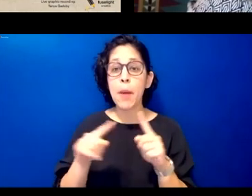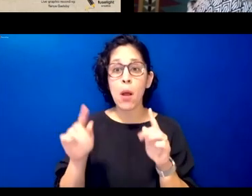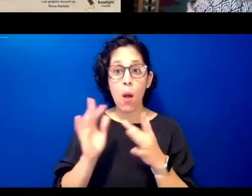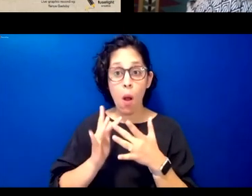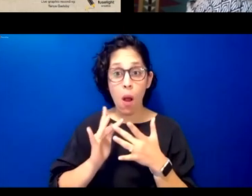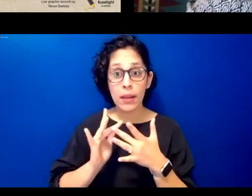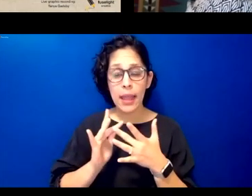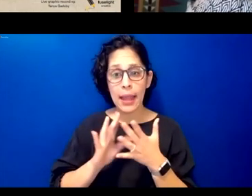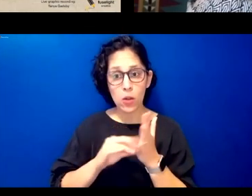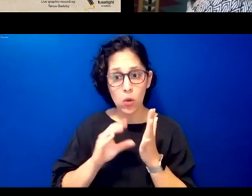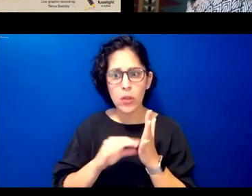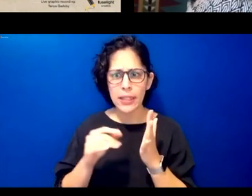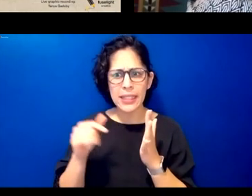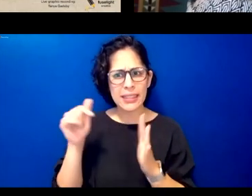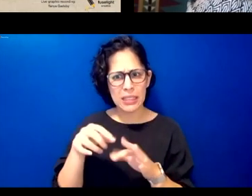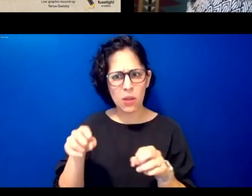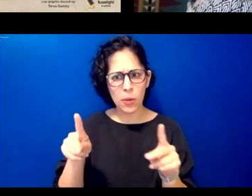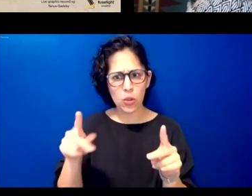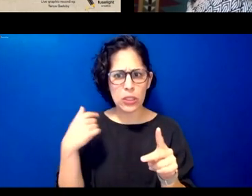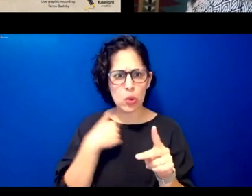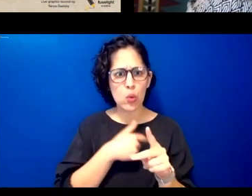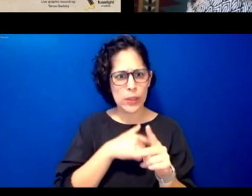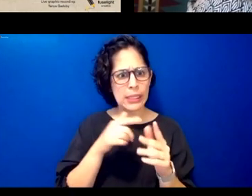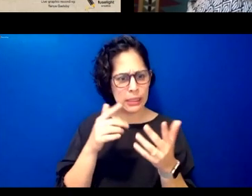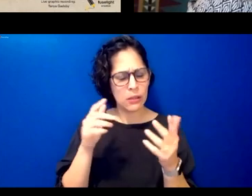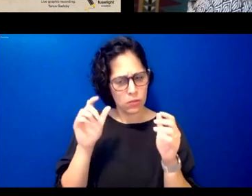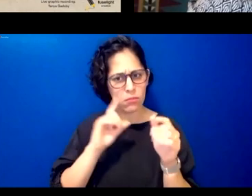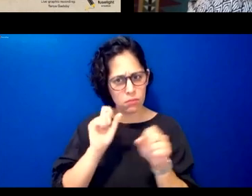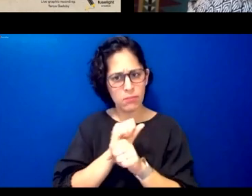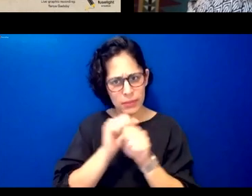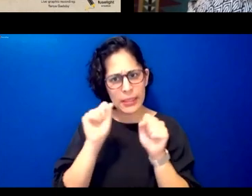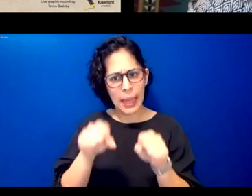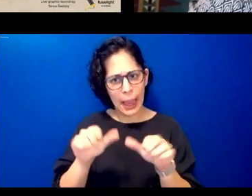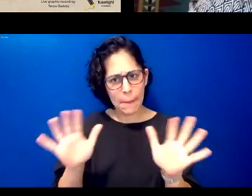this opportunity for building a robust community and that that should be thought of from the